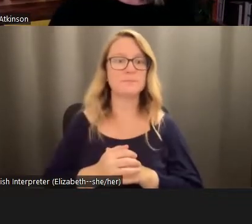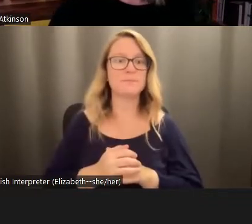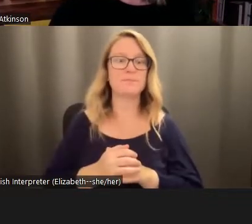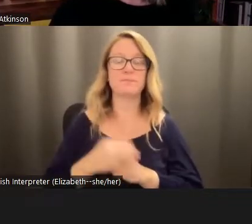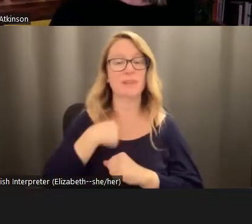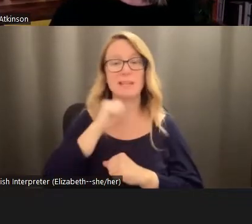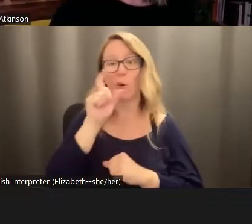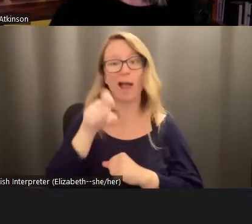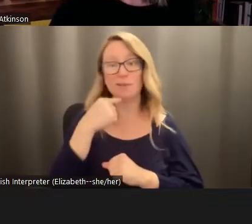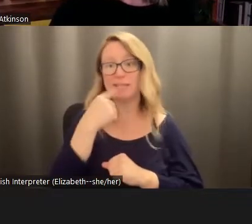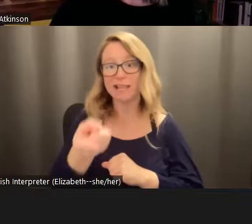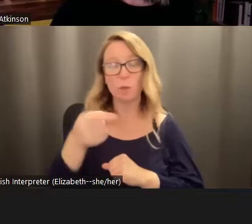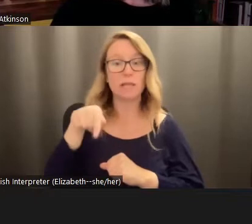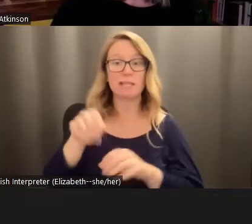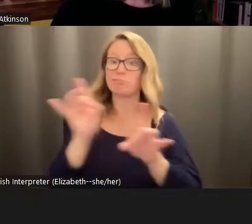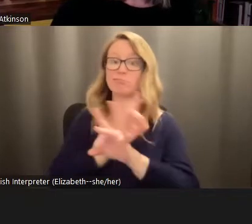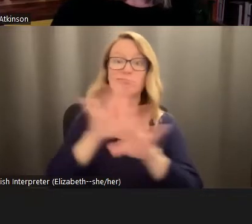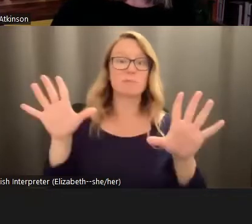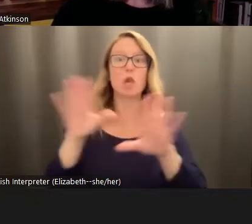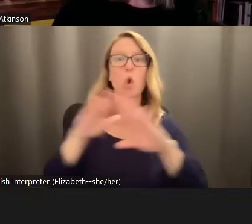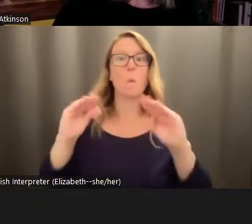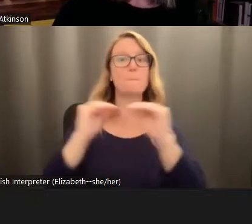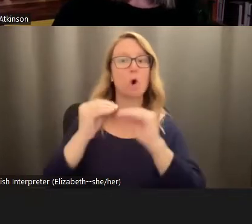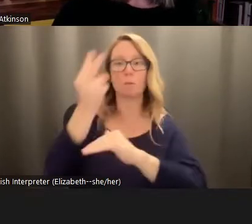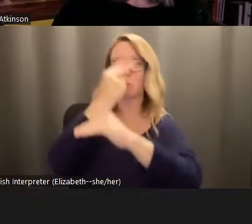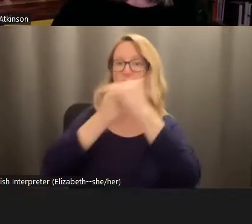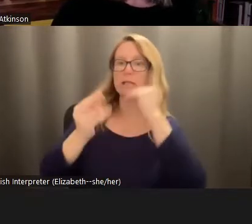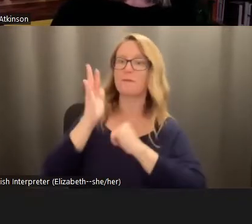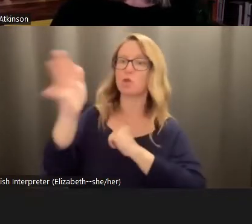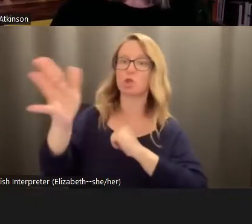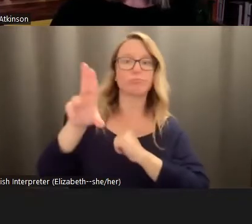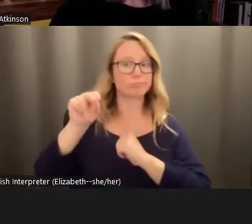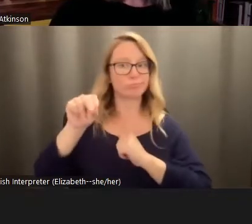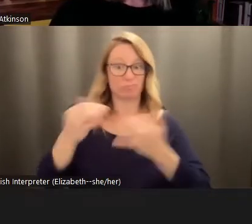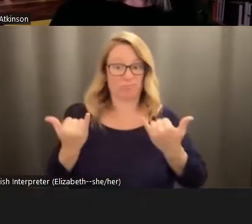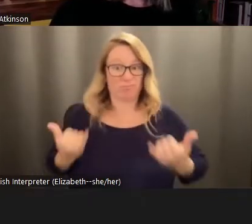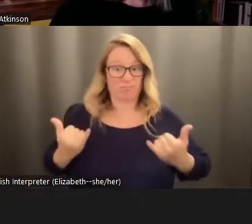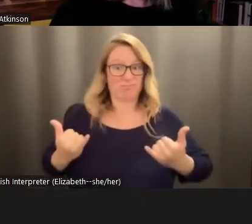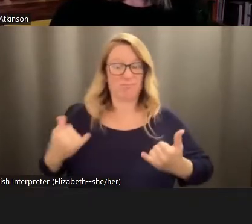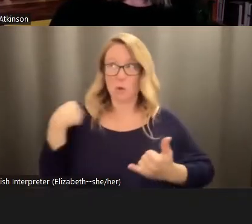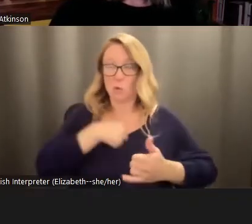that this crisis is no longer a prediction about the future. We're living through it right now. We just had a summer of